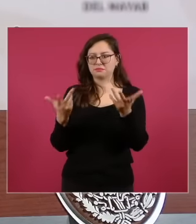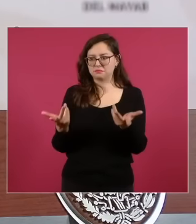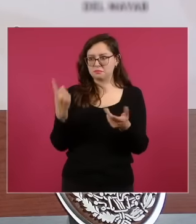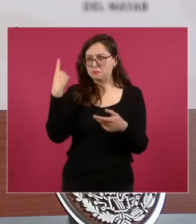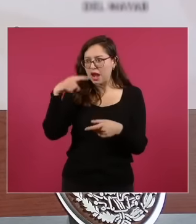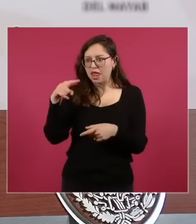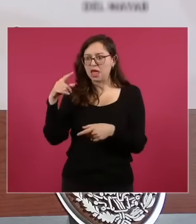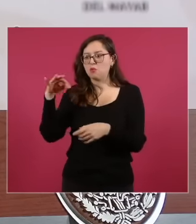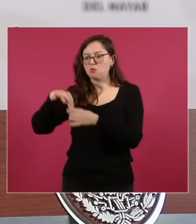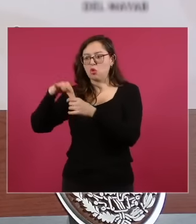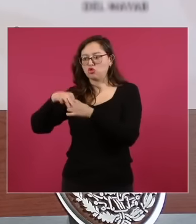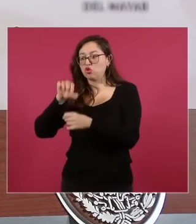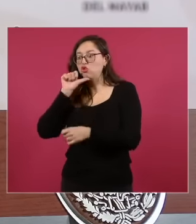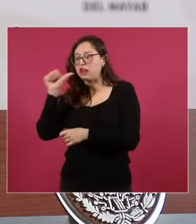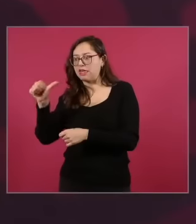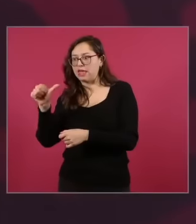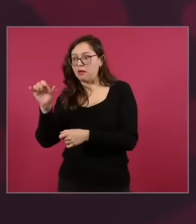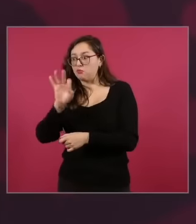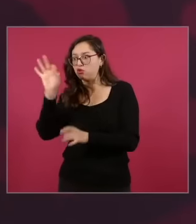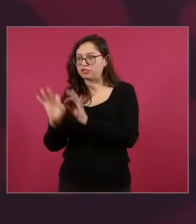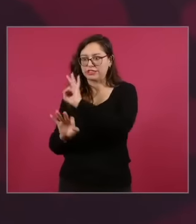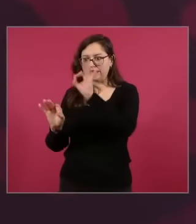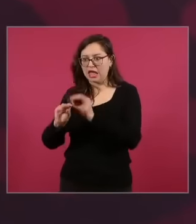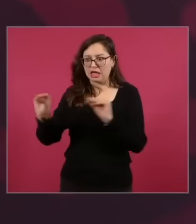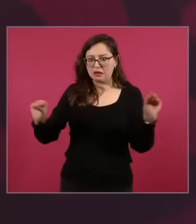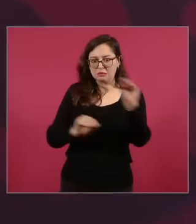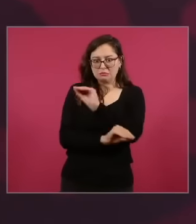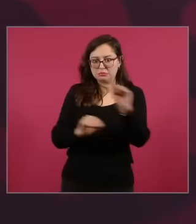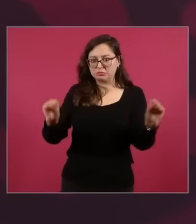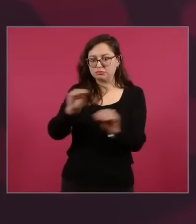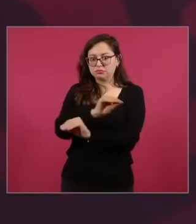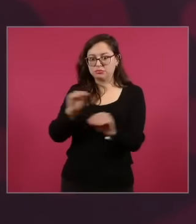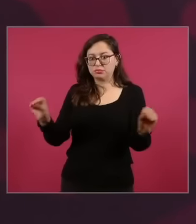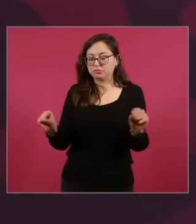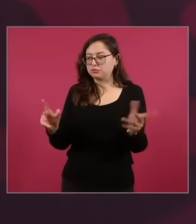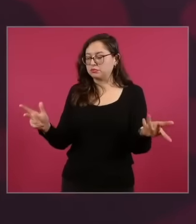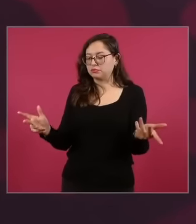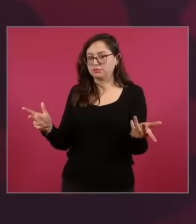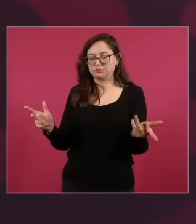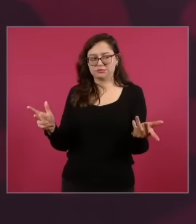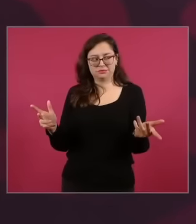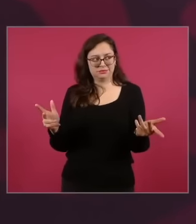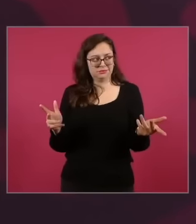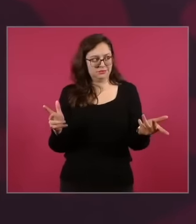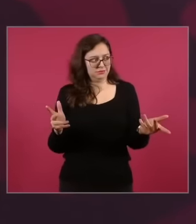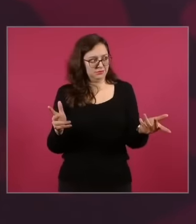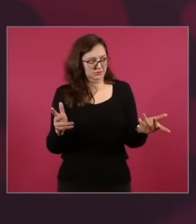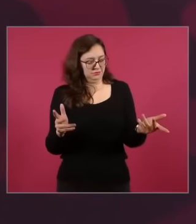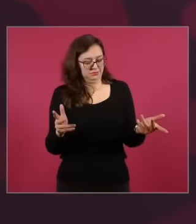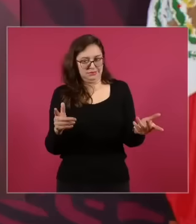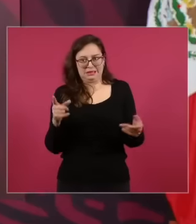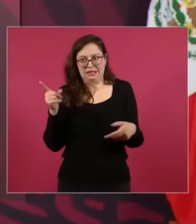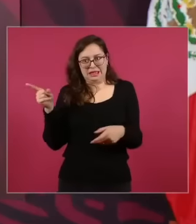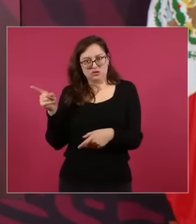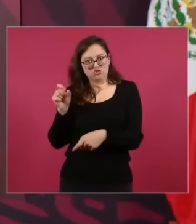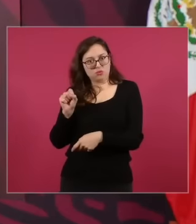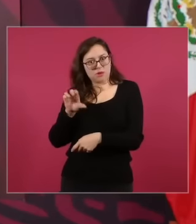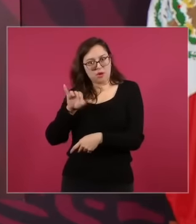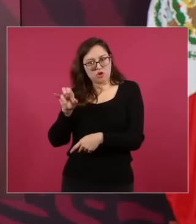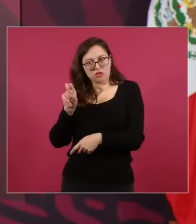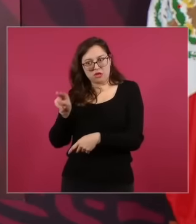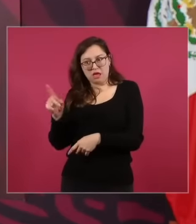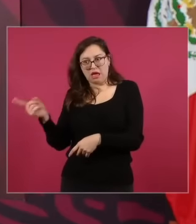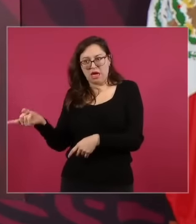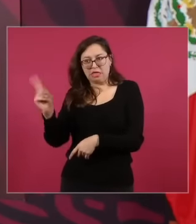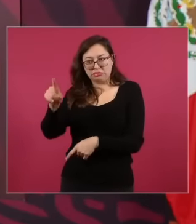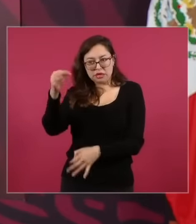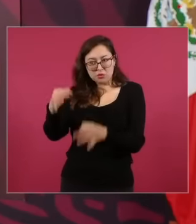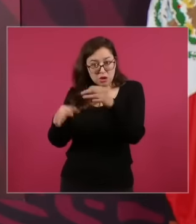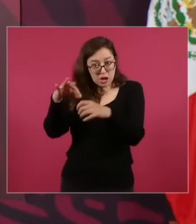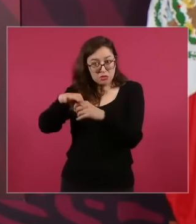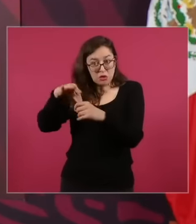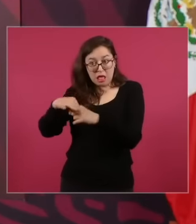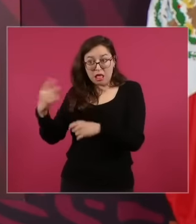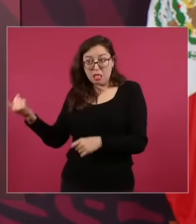multi-member deputies, well. Of course, that did not correspond to the court because the